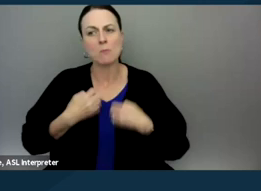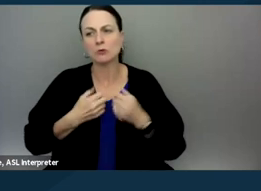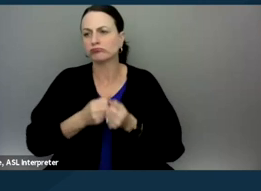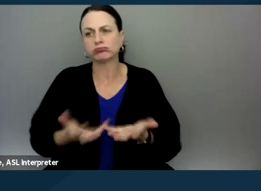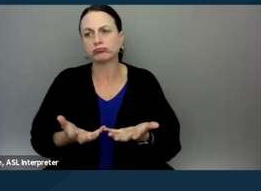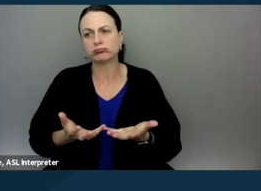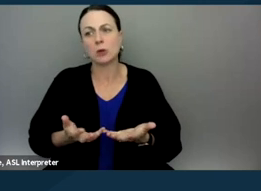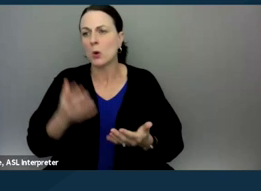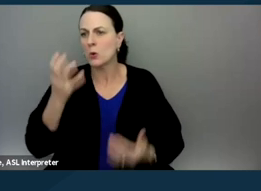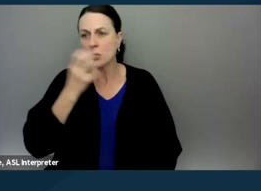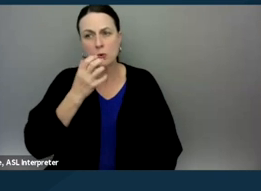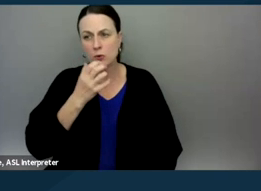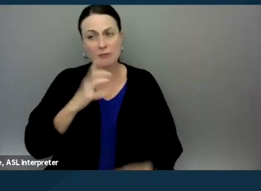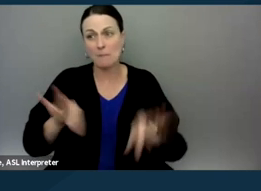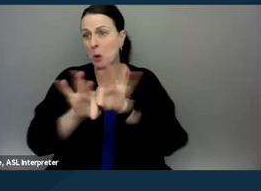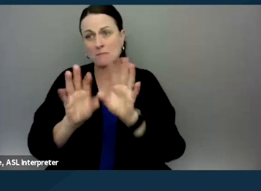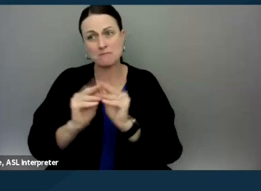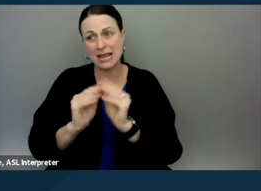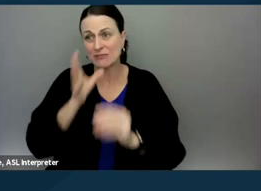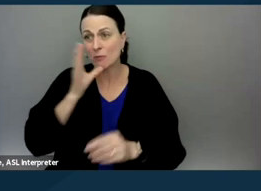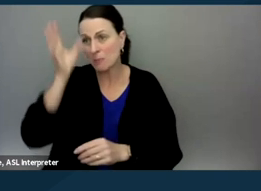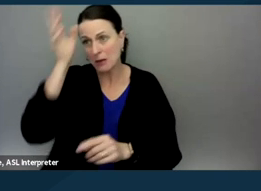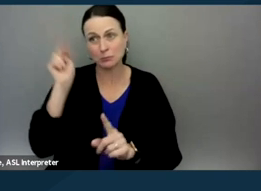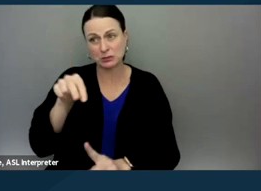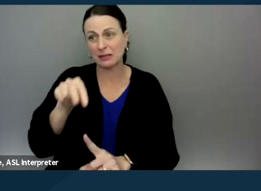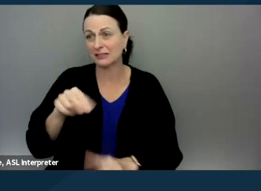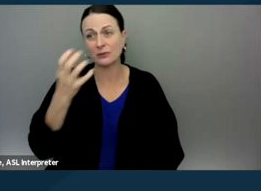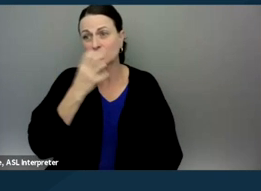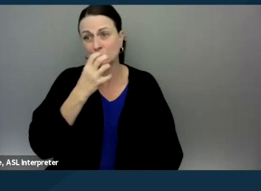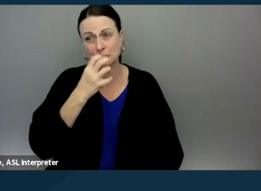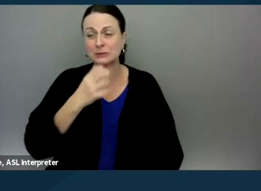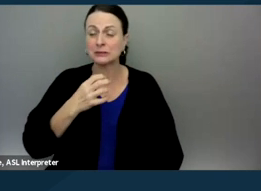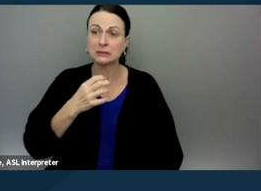high stakes meetings from a parent's perspective. And it is not uncommon for someone